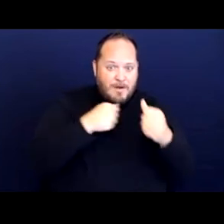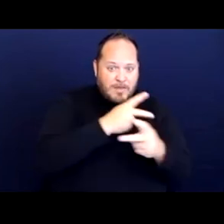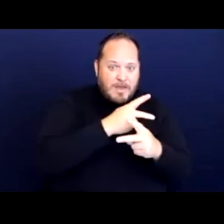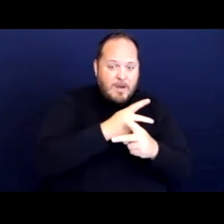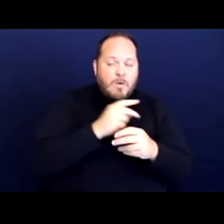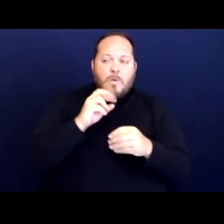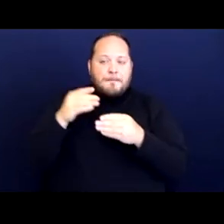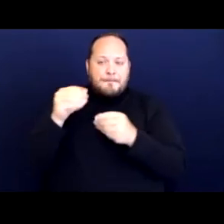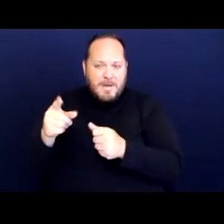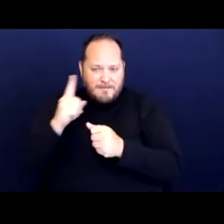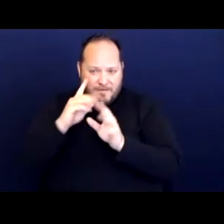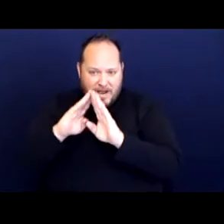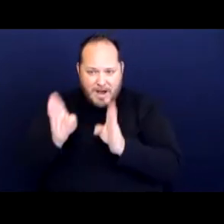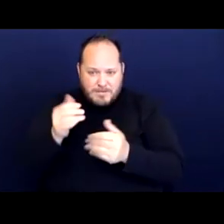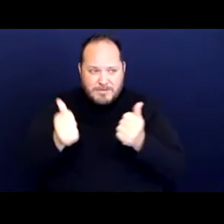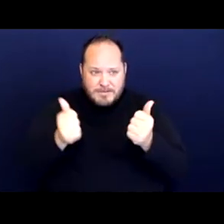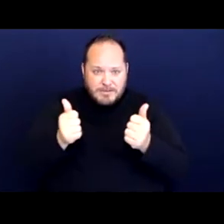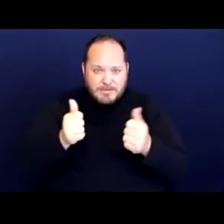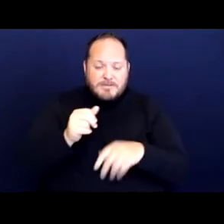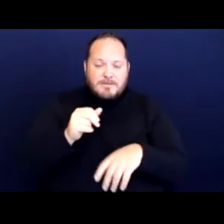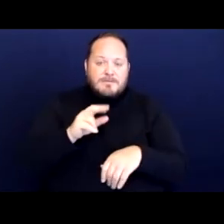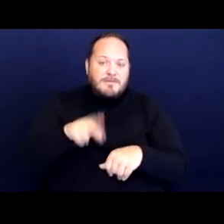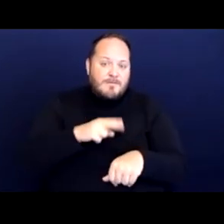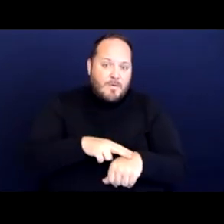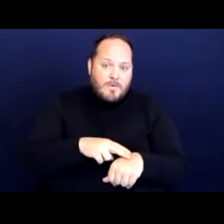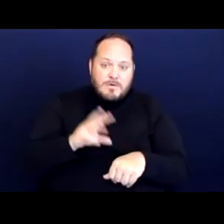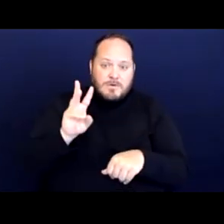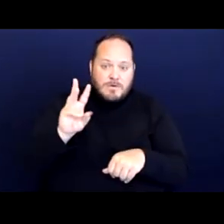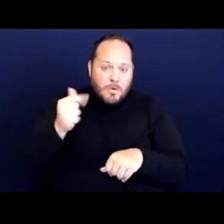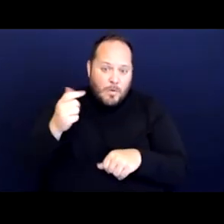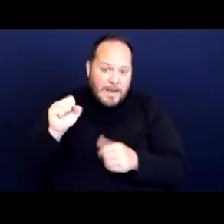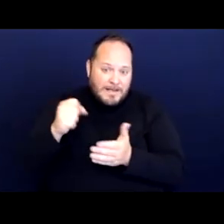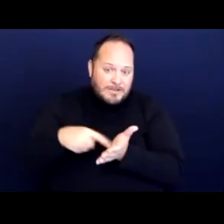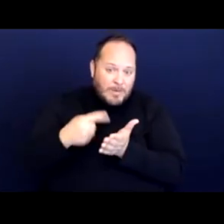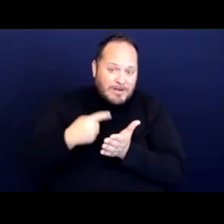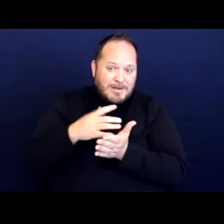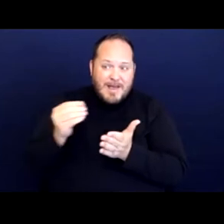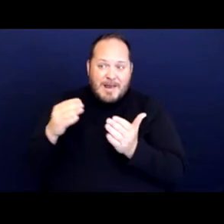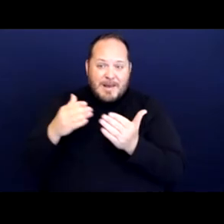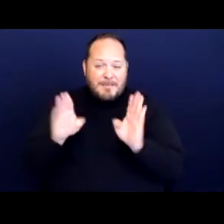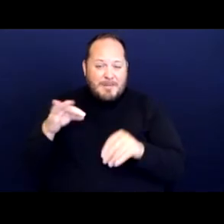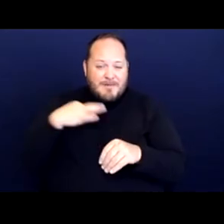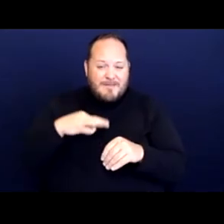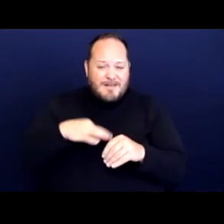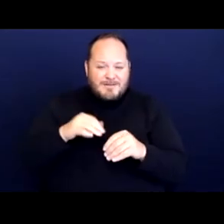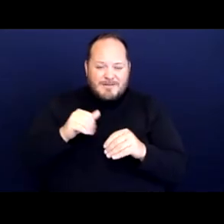And of course that wages and public benefits amounts are not in line with the high cost of living